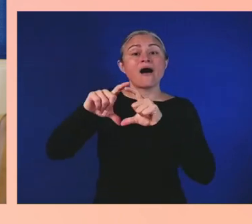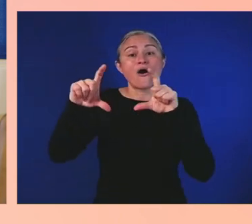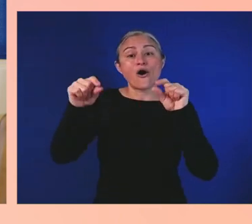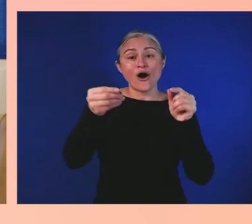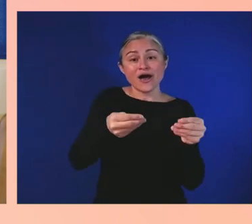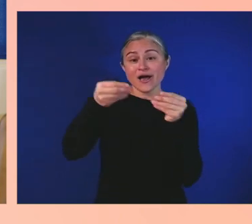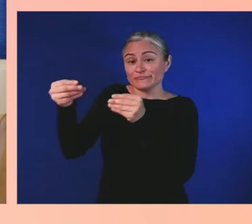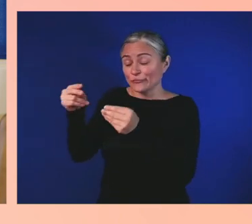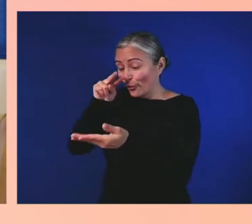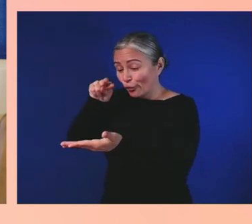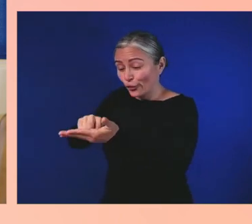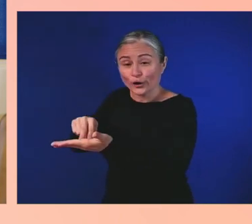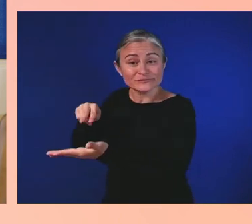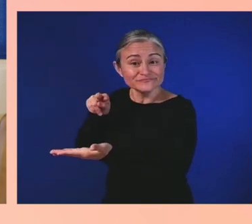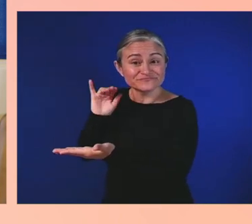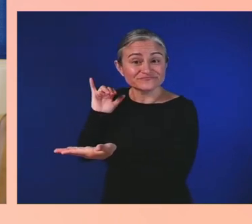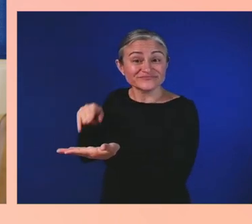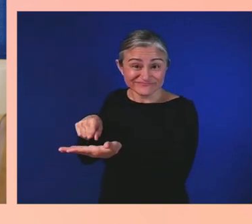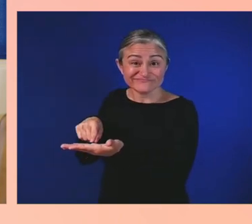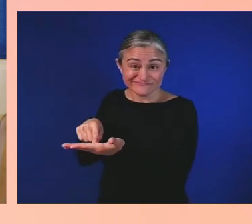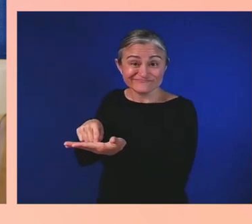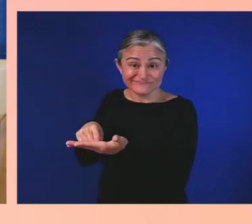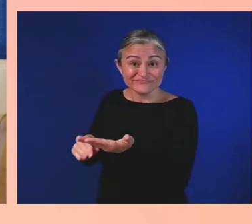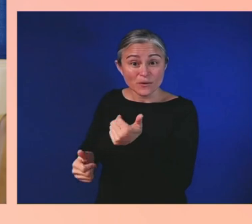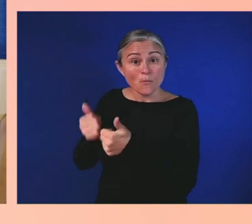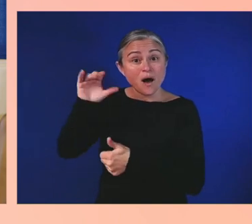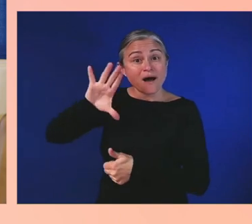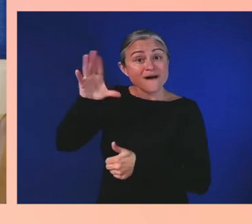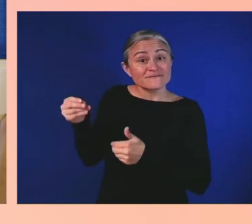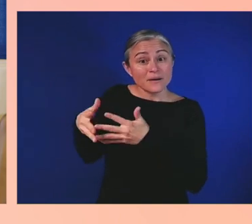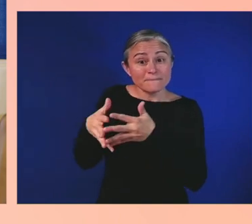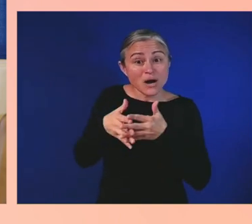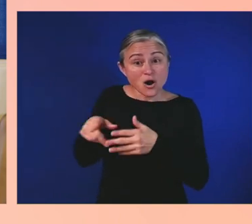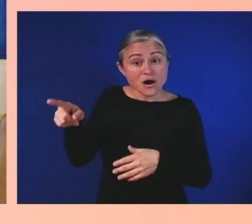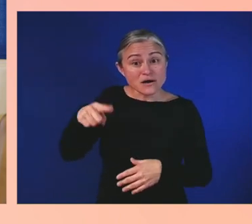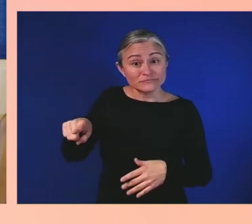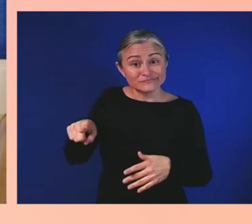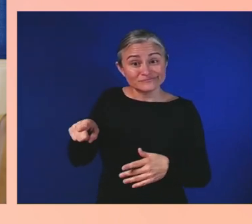of what you know as a short form. First name, last name, date of birth,